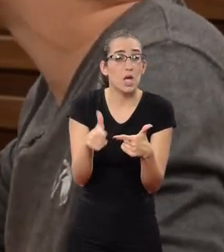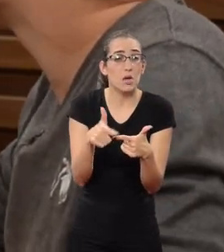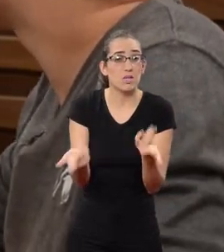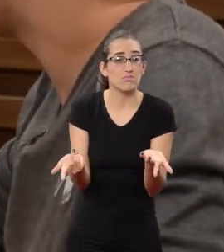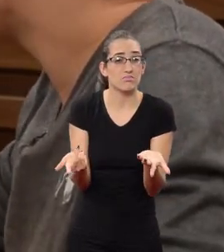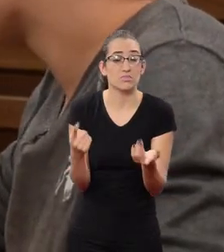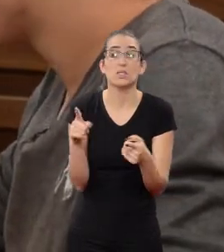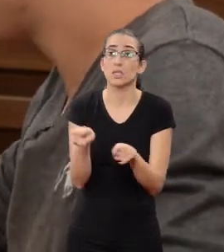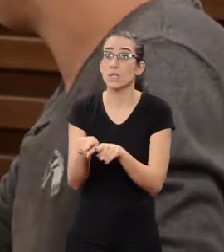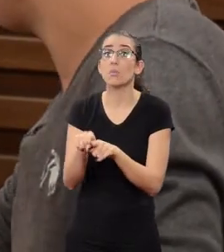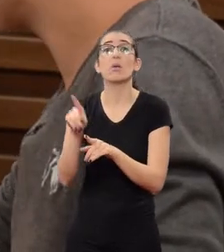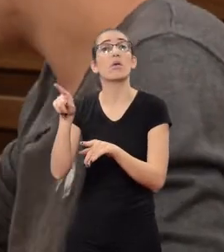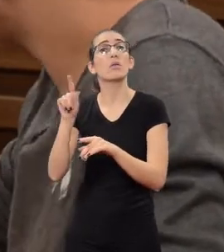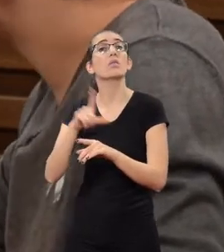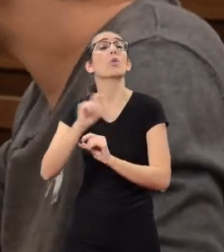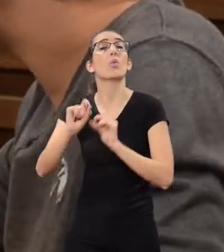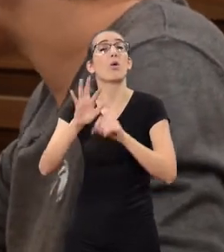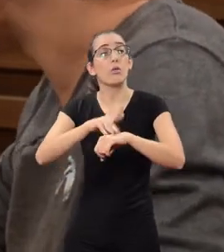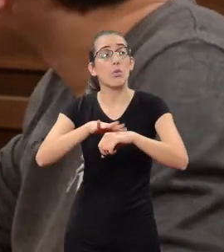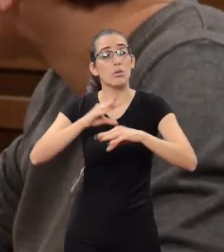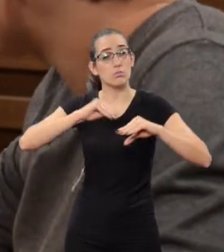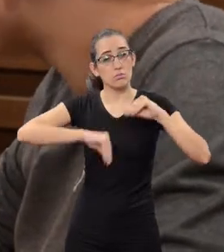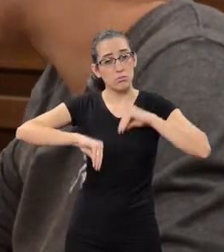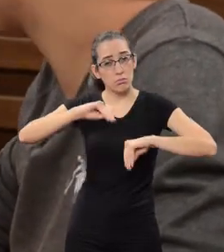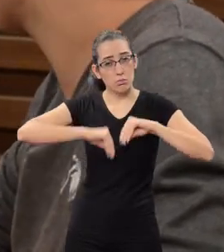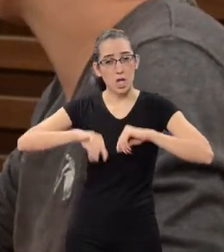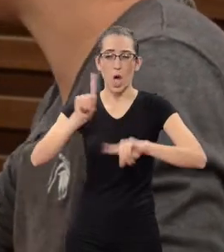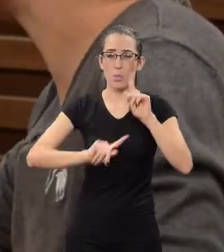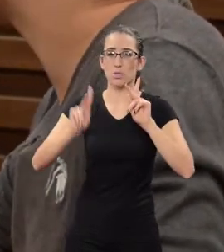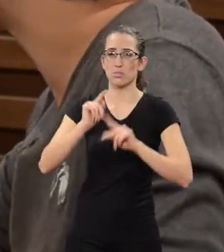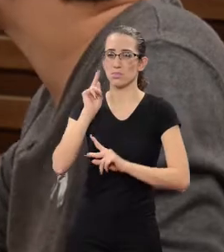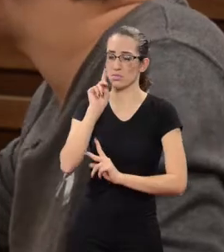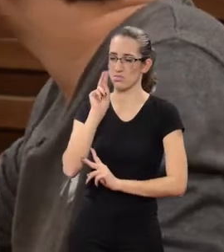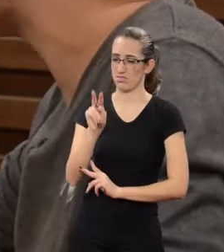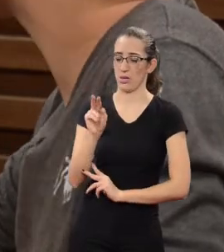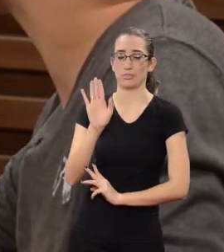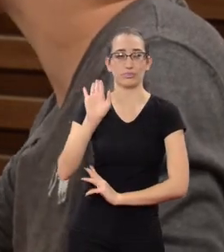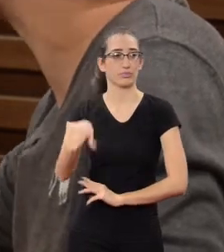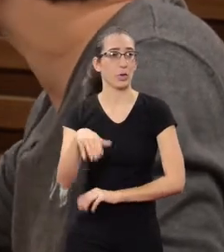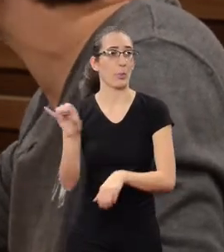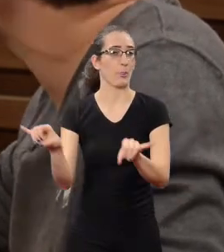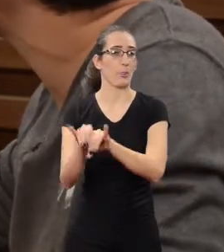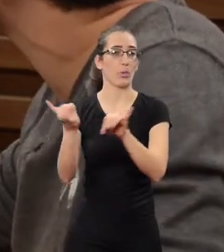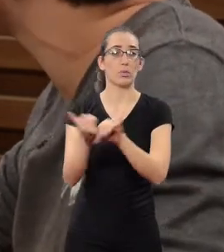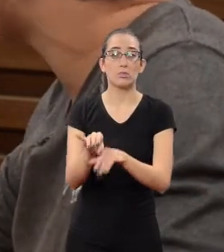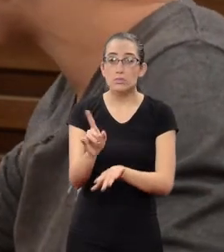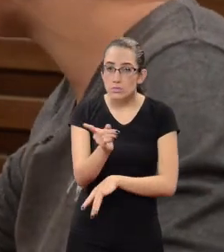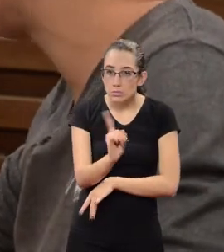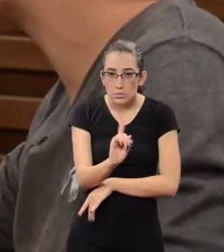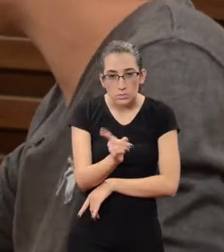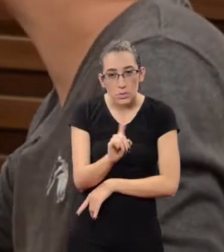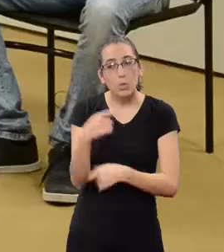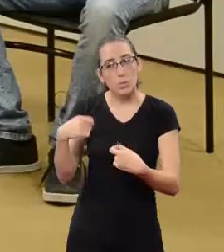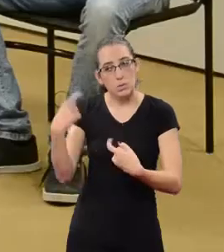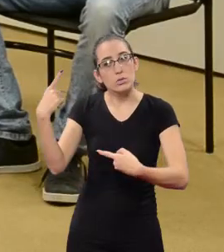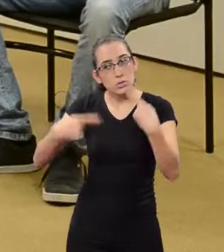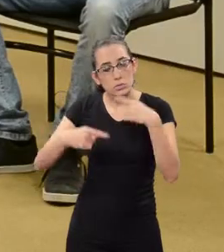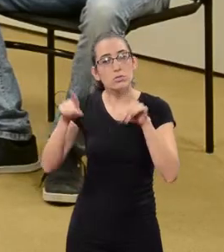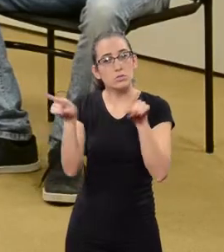Depression is something that people don't take it seriously It's something that needs to be rehashed as well